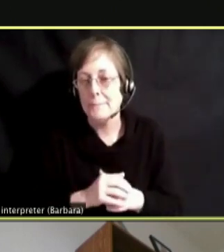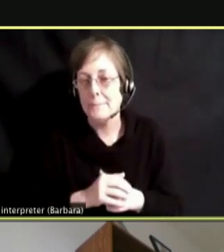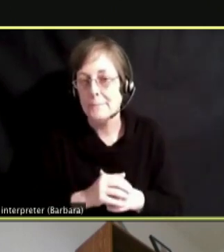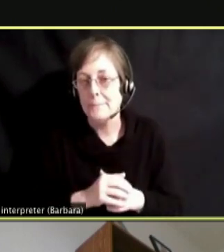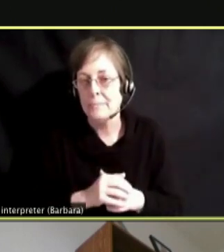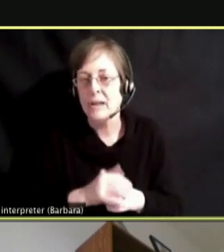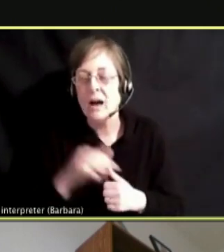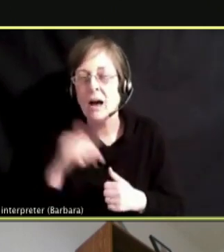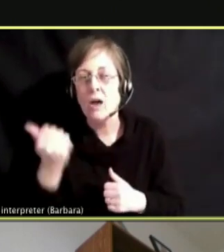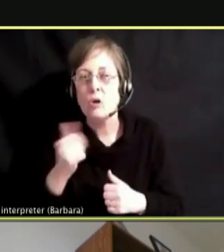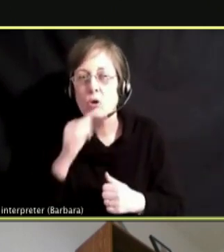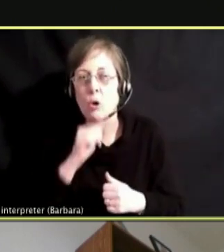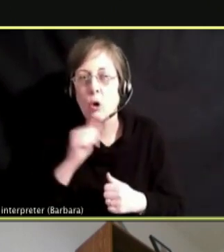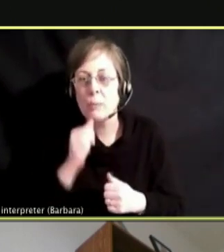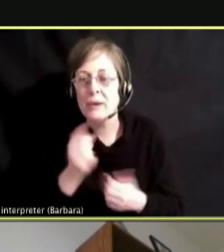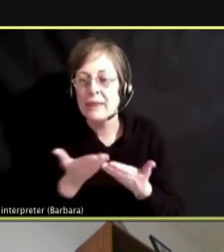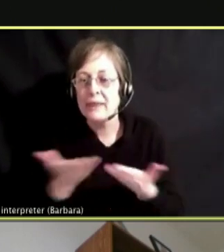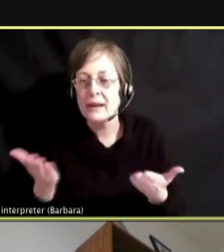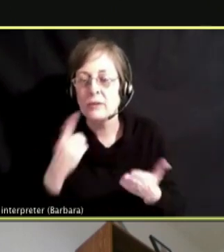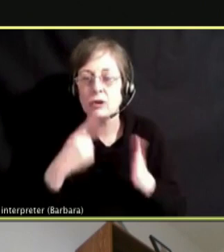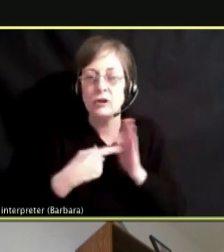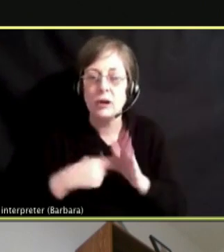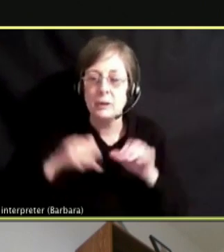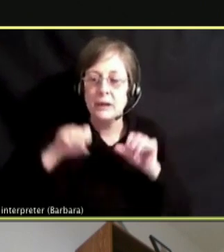FRIENDS IN A SAFE SOCIALLY DISTANT WAY.